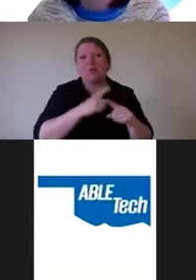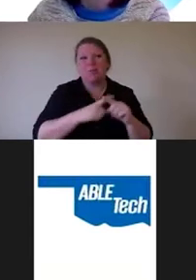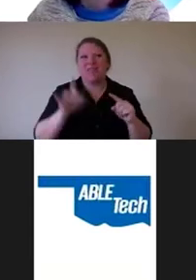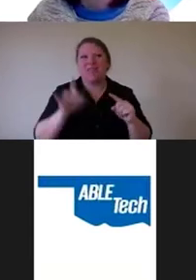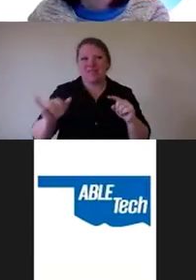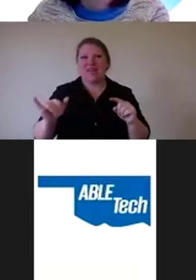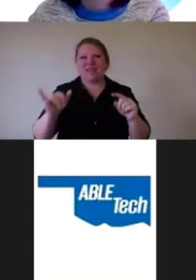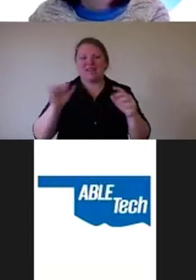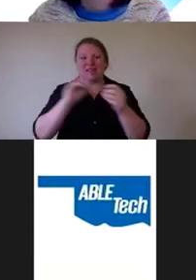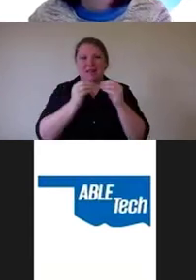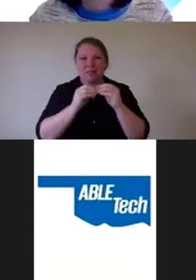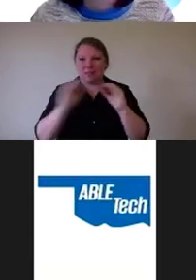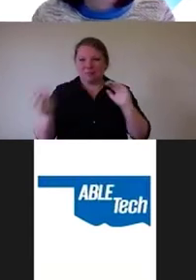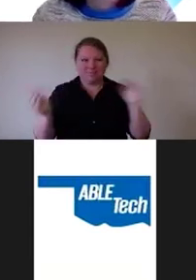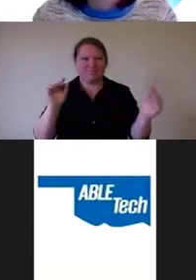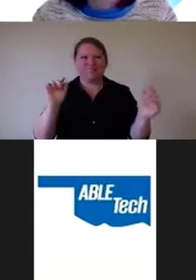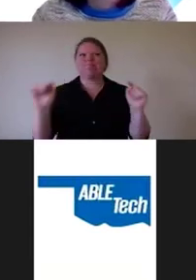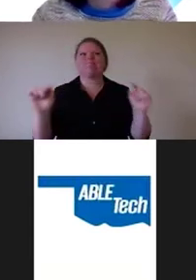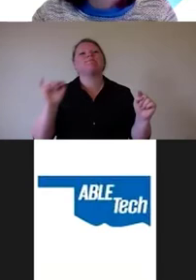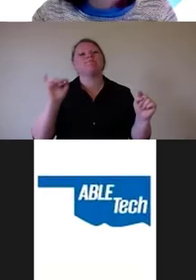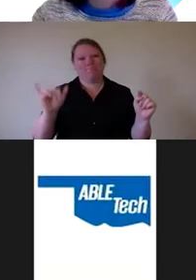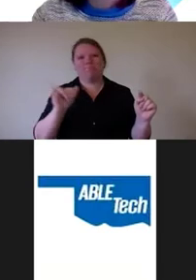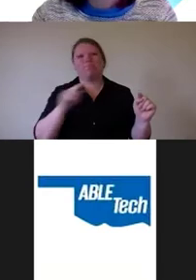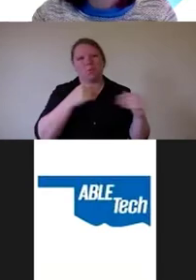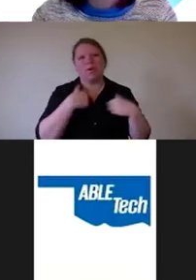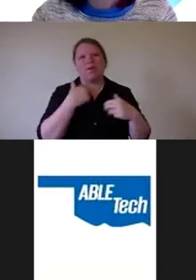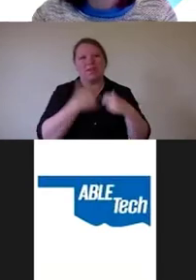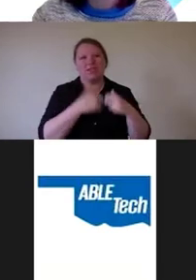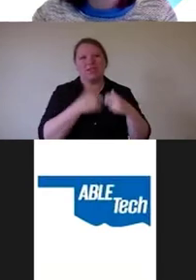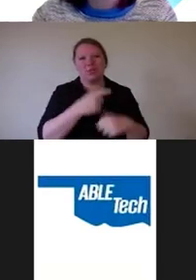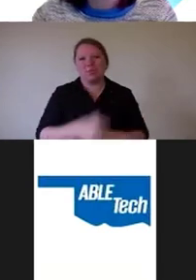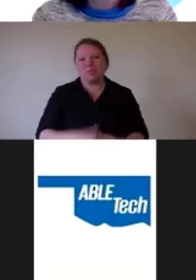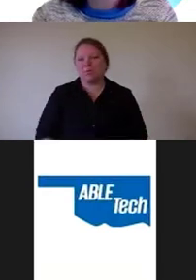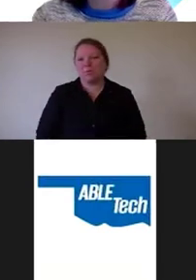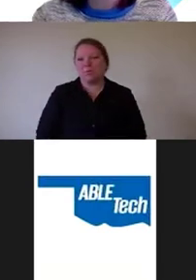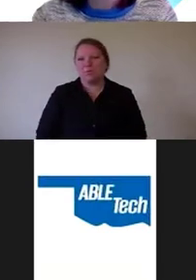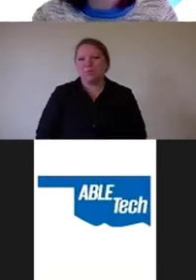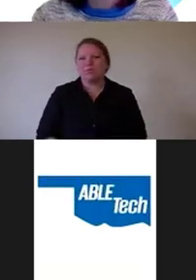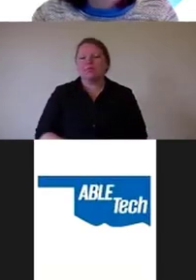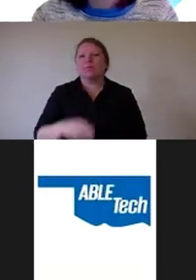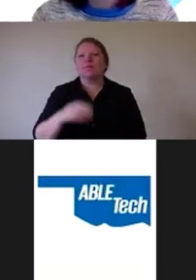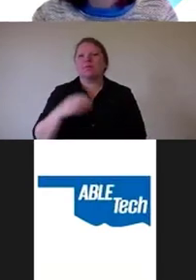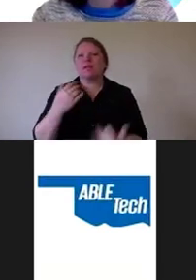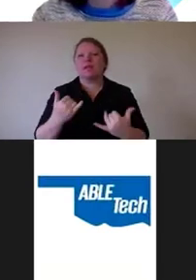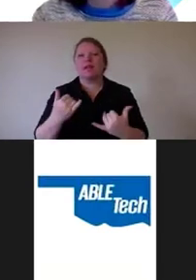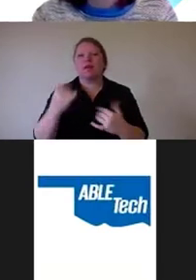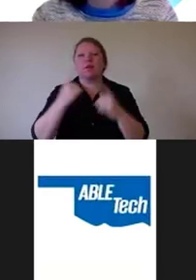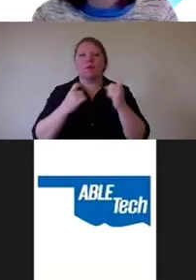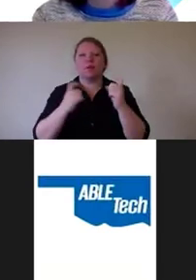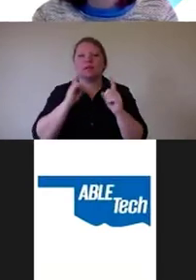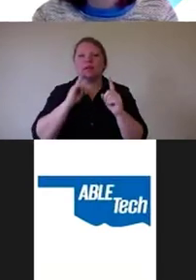Hey... and there's a Q&A now. Am I familiar with recite me?